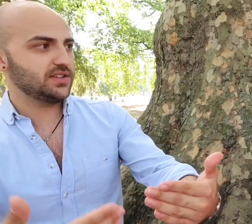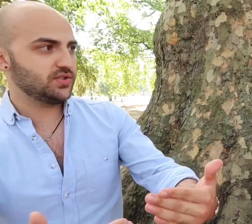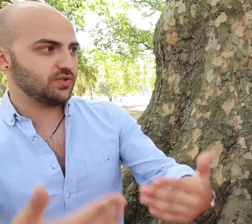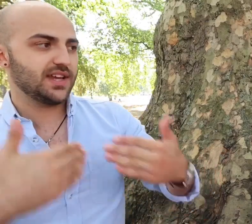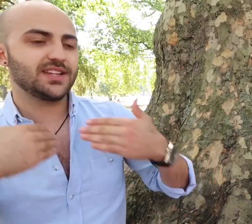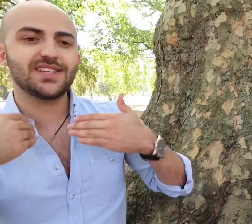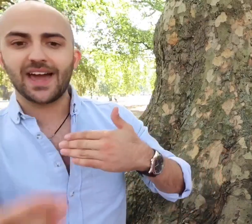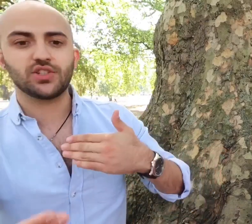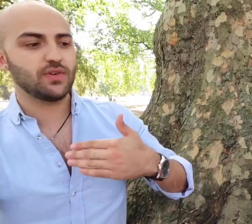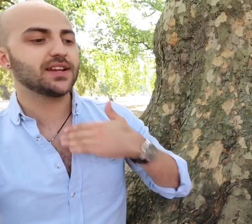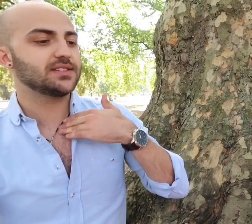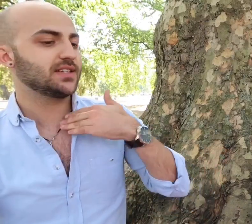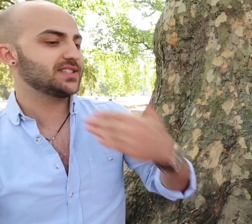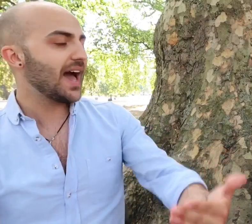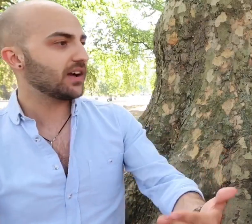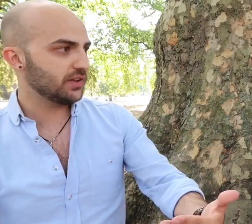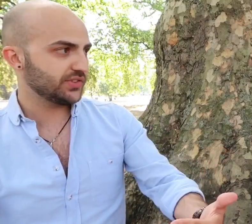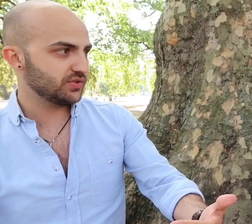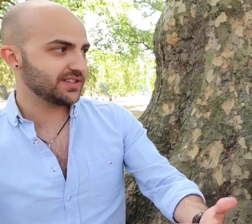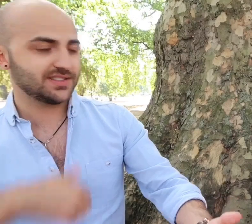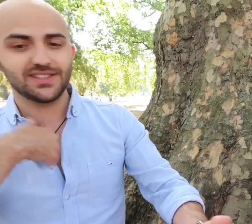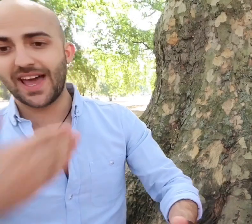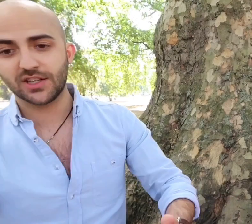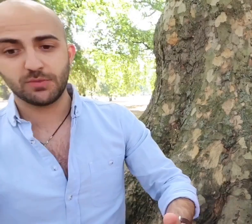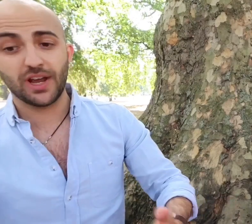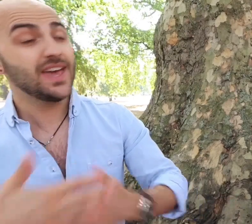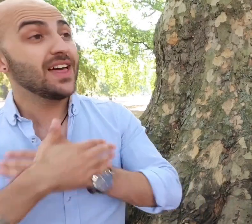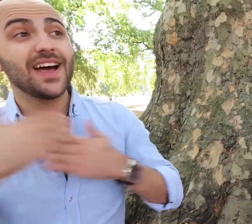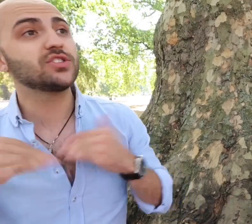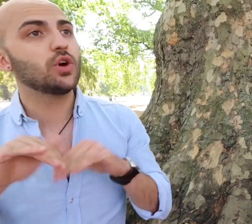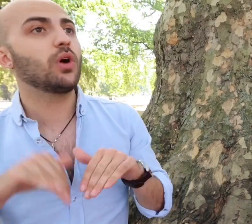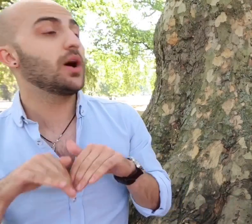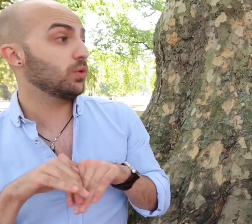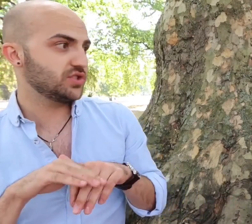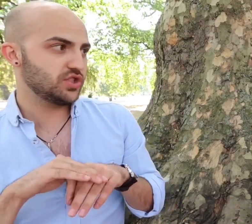industry and attack directors and attack casting directors and attack spotlight that's not what I want to